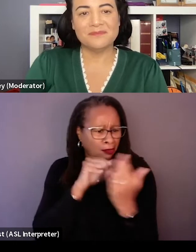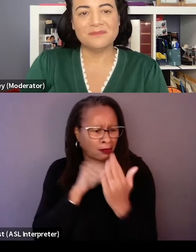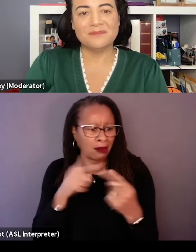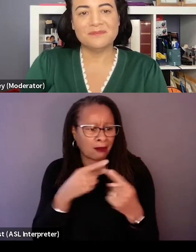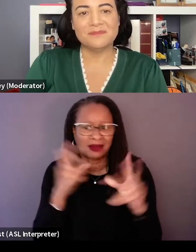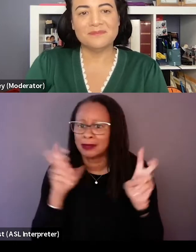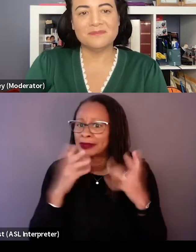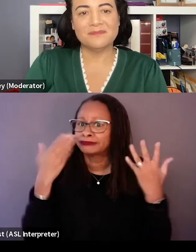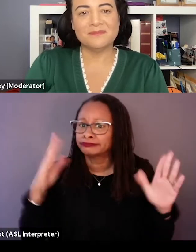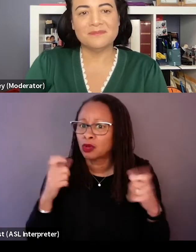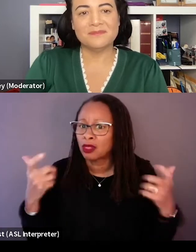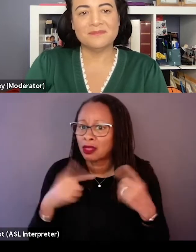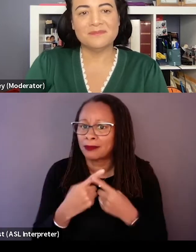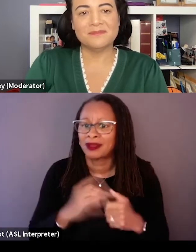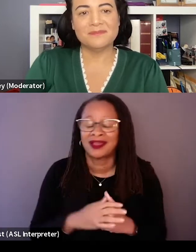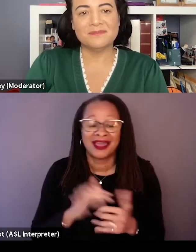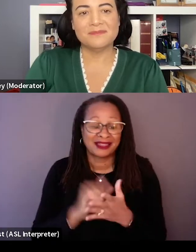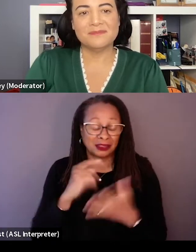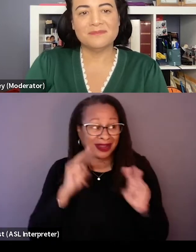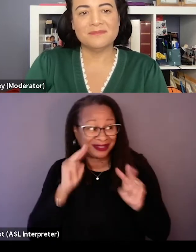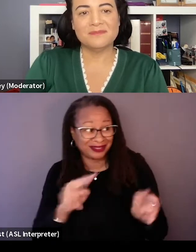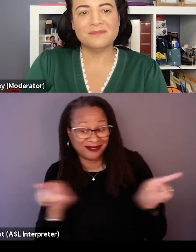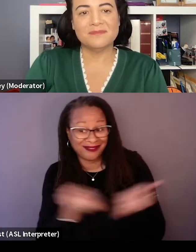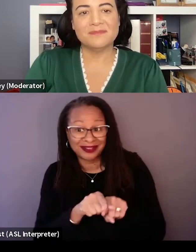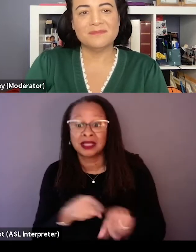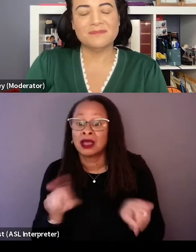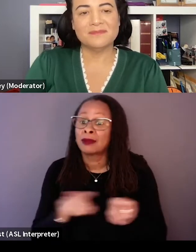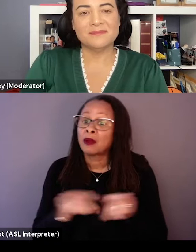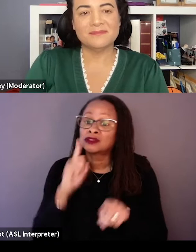And so that was what I viewed this project as. But also for us as a partnership,